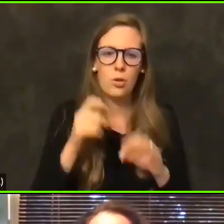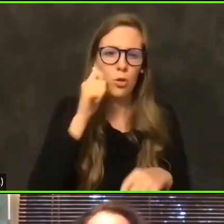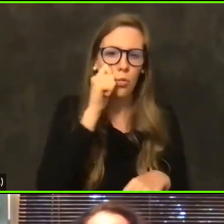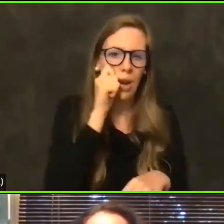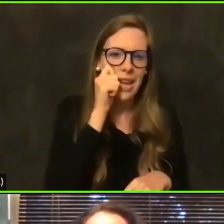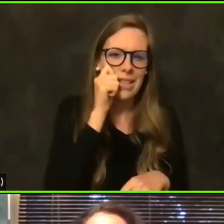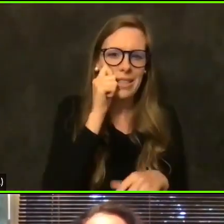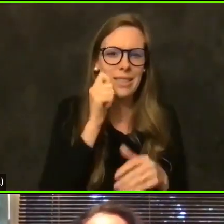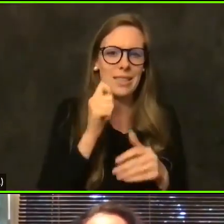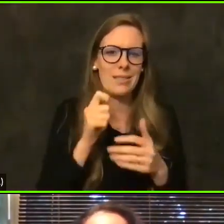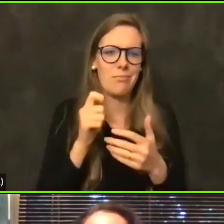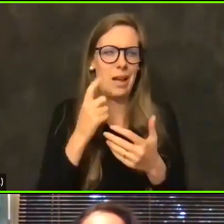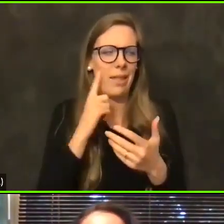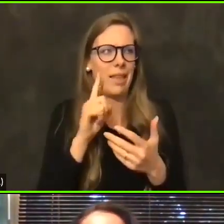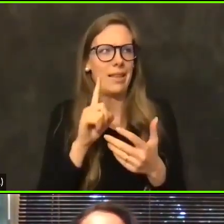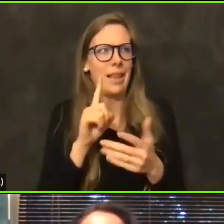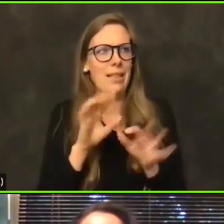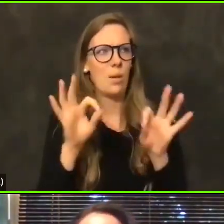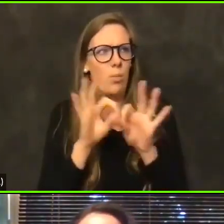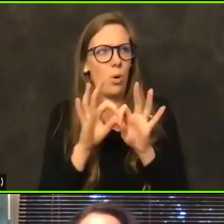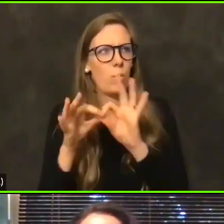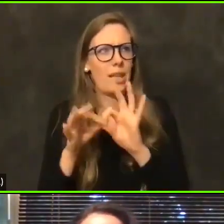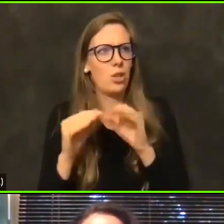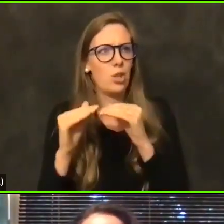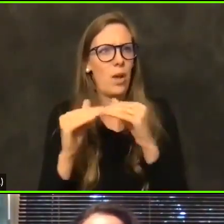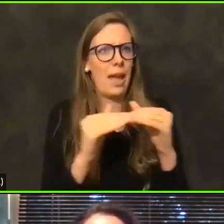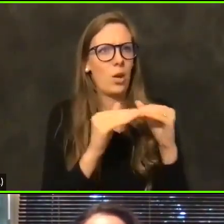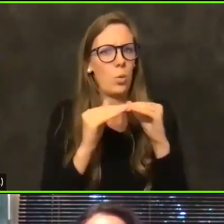so important from an equity perspective, given that our Latin population has been